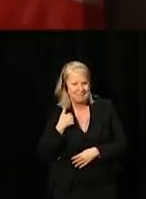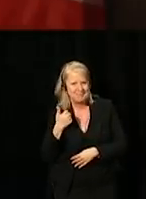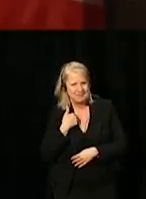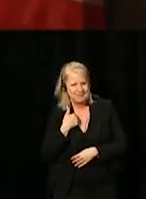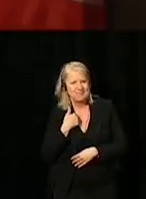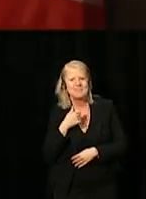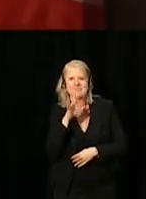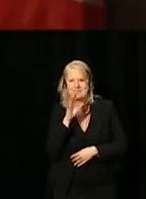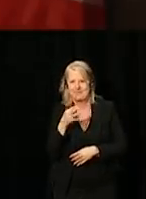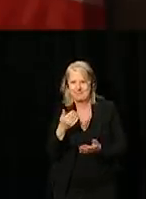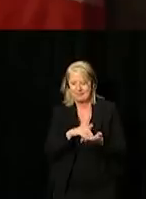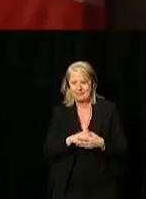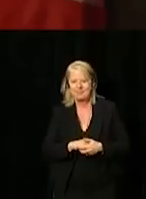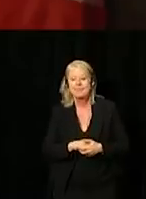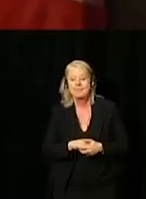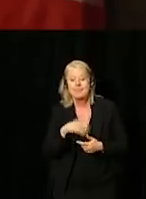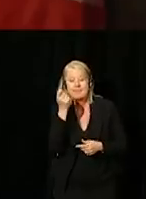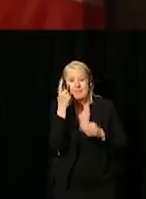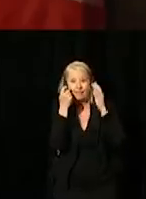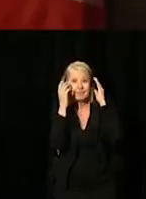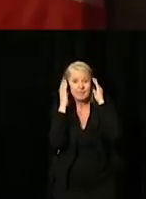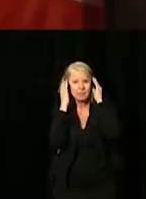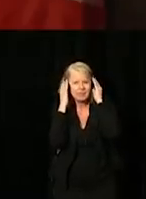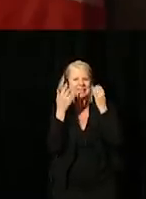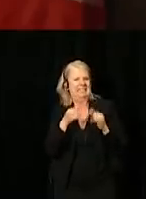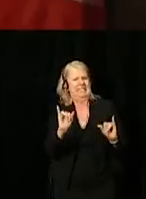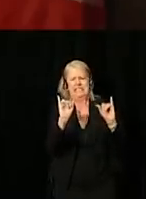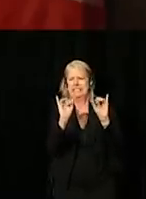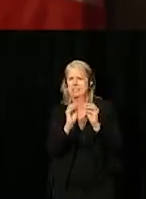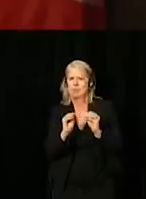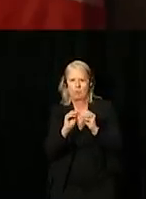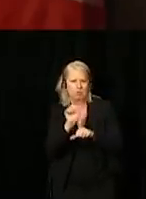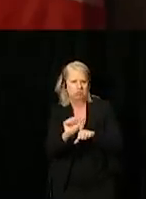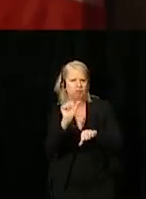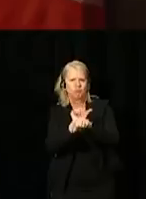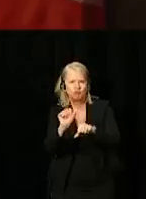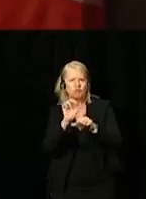[Speaking in French] [Translator:] However, there is still much work to be done to achieve